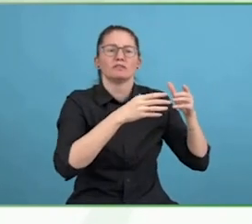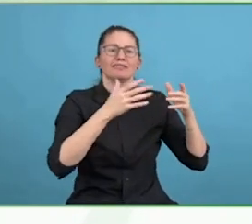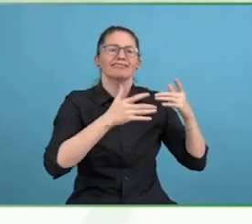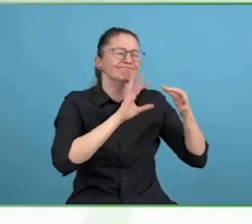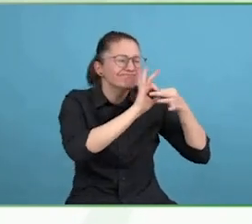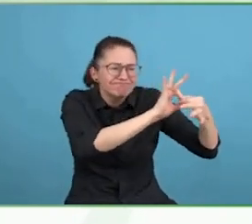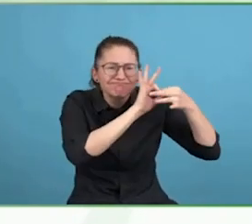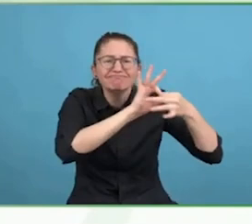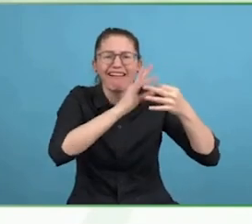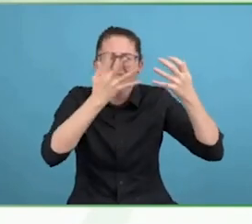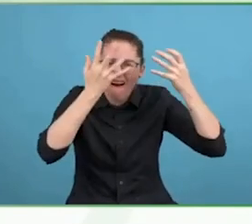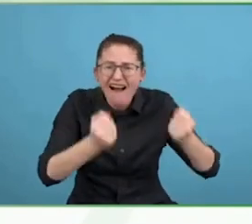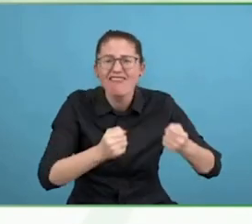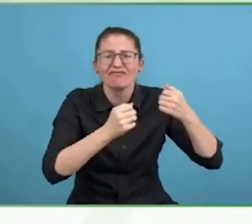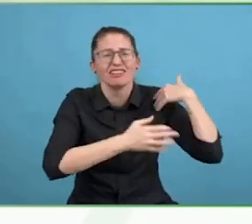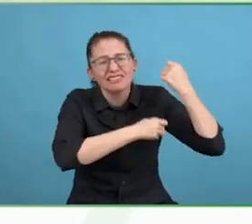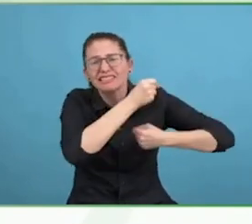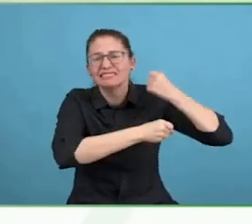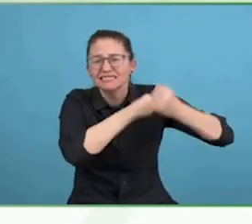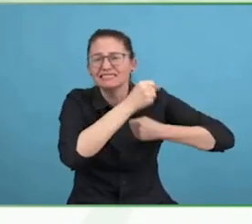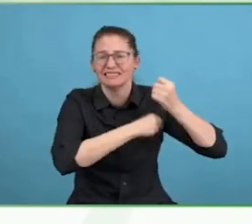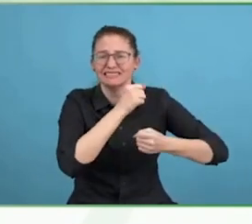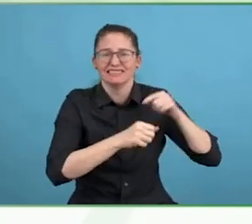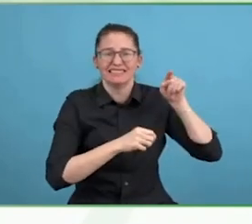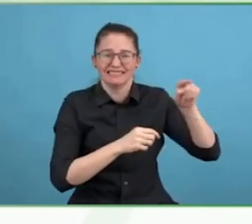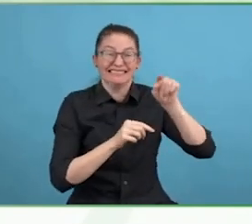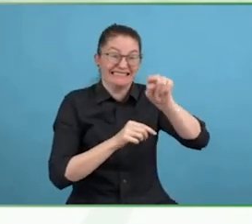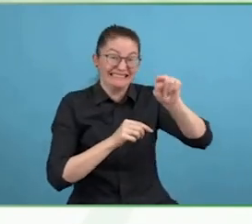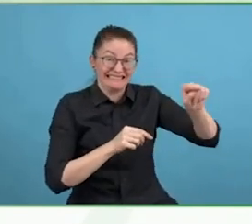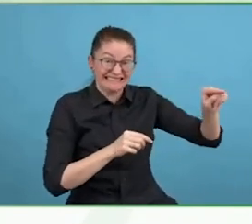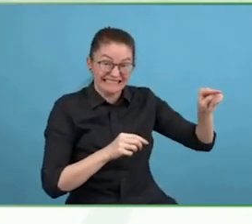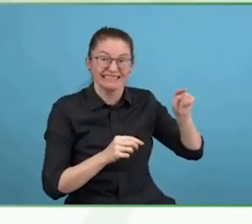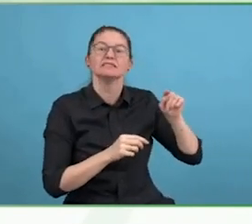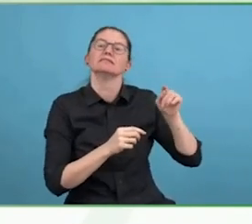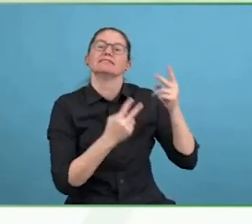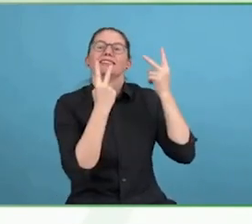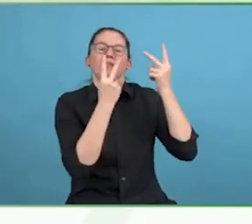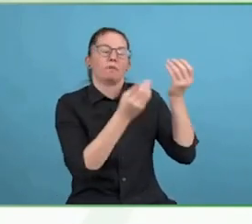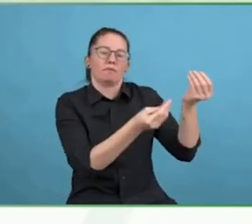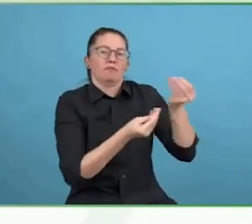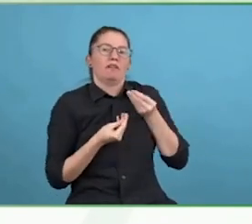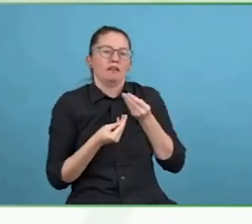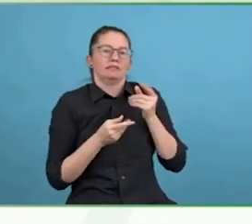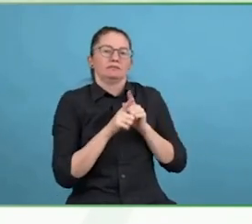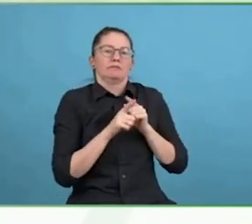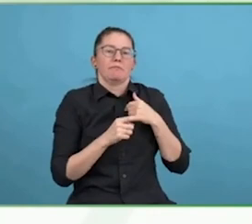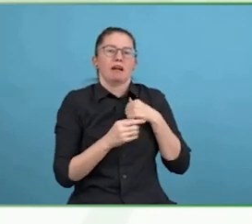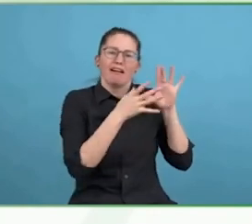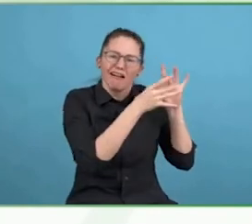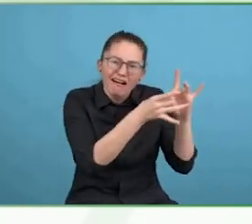It helps get people back to work and in the long term, it helps economies. Thank you so much.